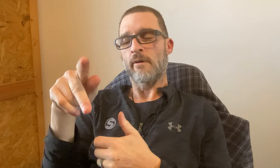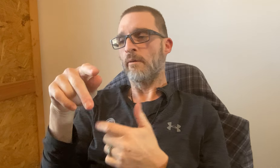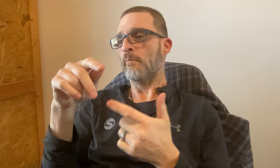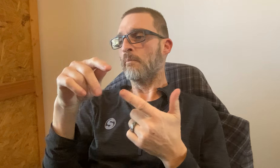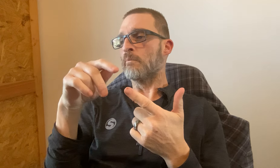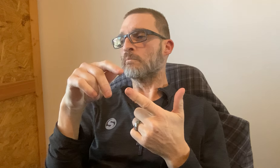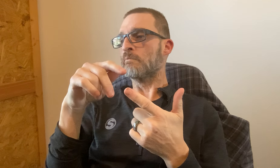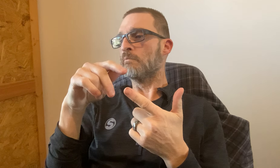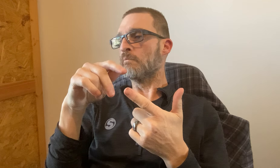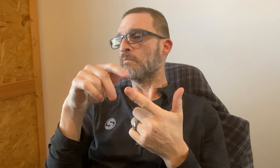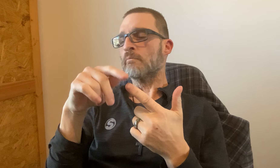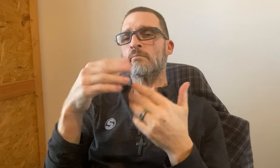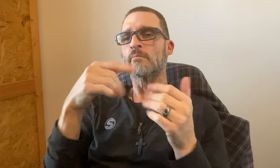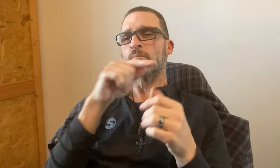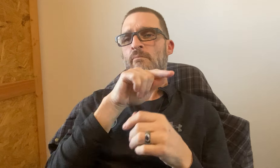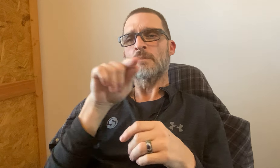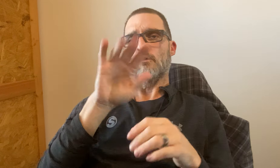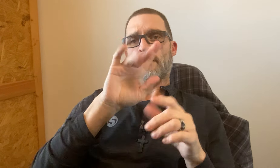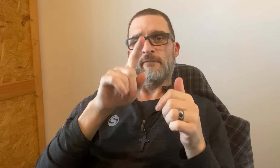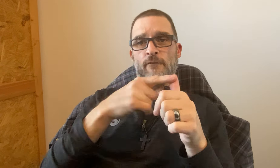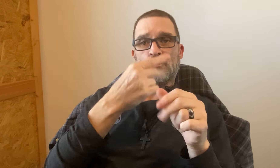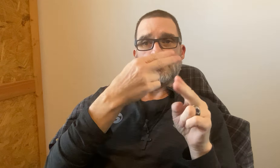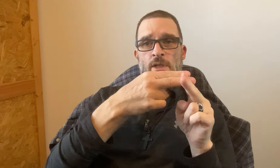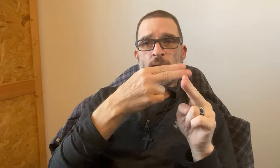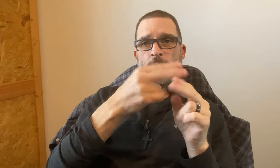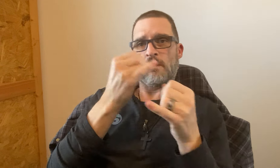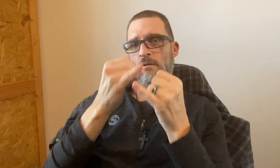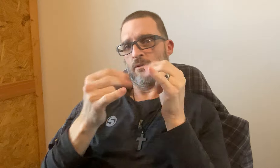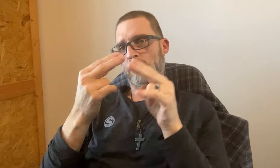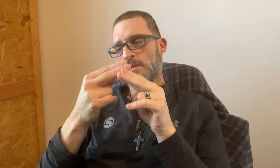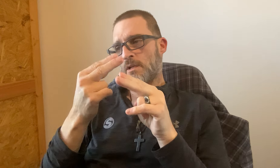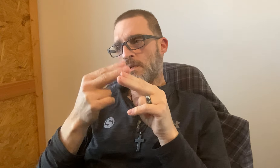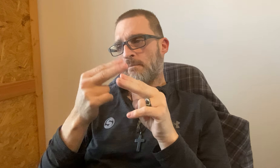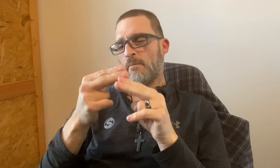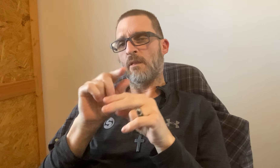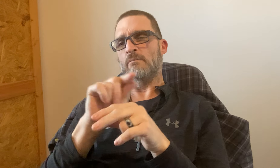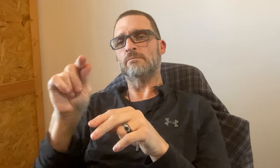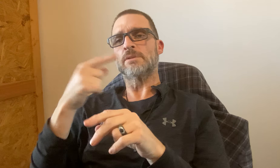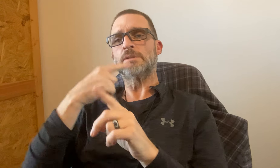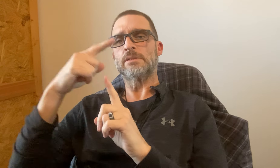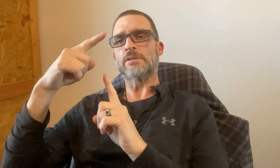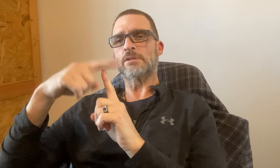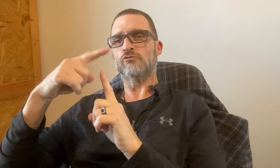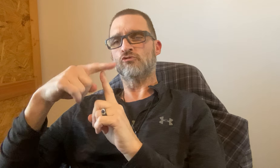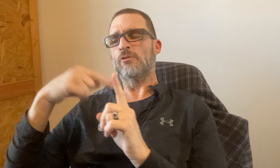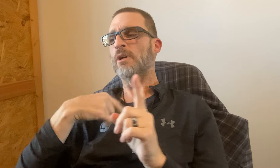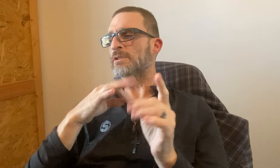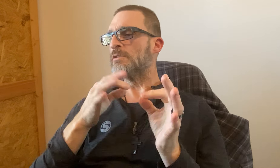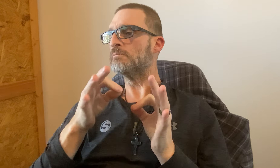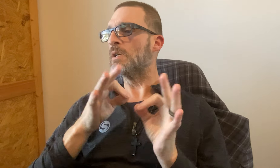with CashApp, whatever it is - your first name and last name make sure add a dash : "FirstName LastName --- T-shirt"